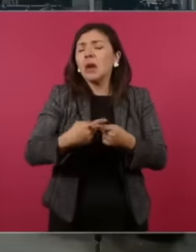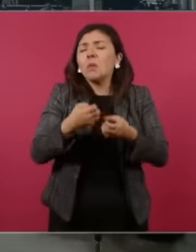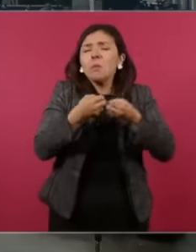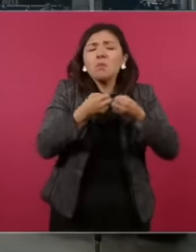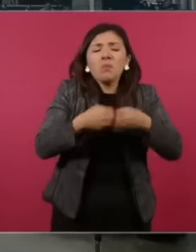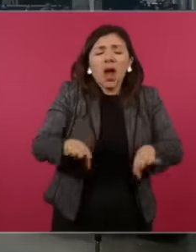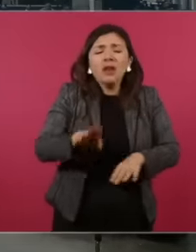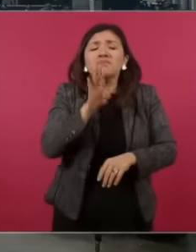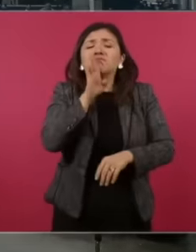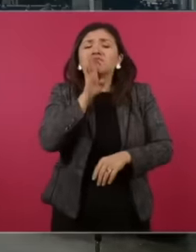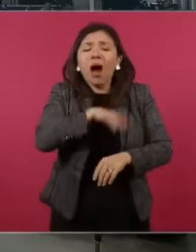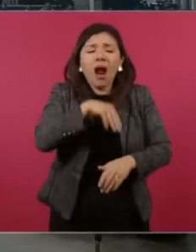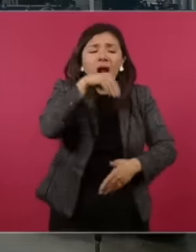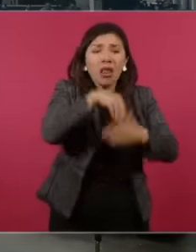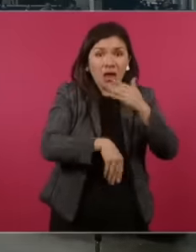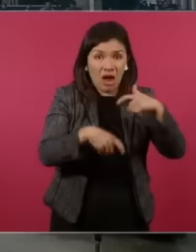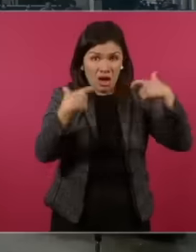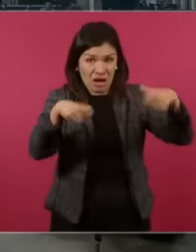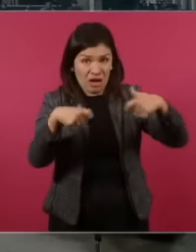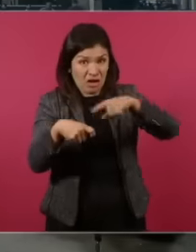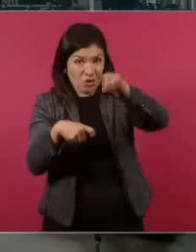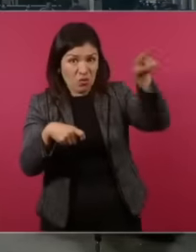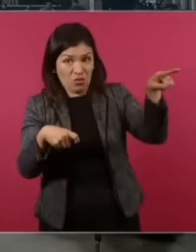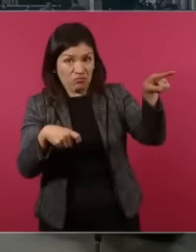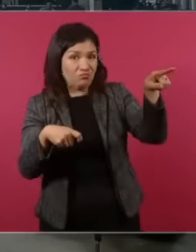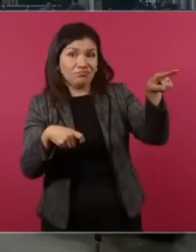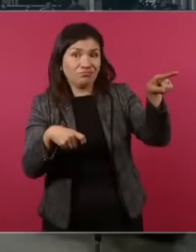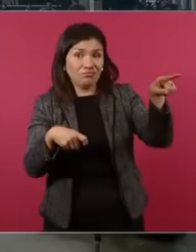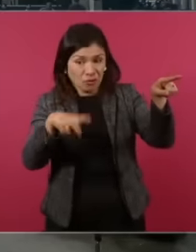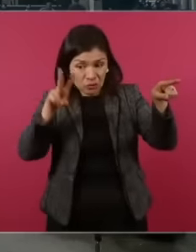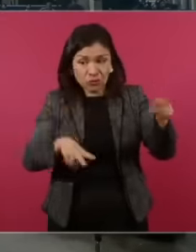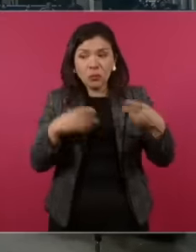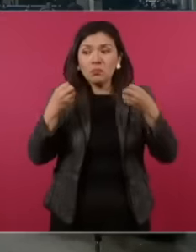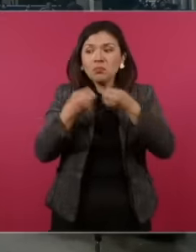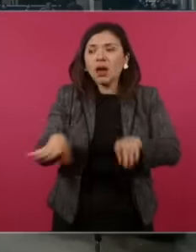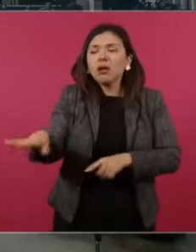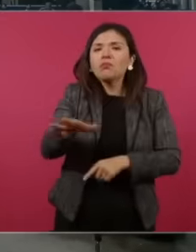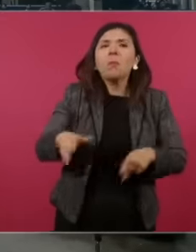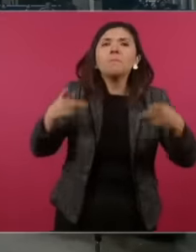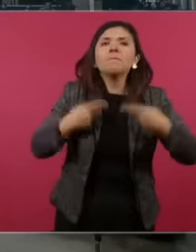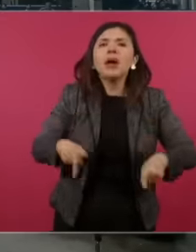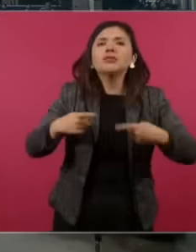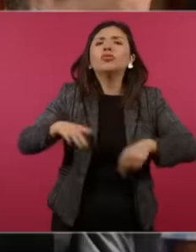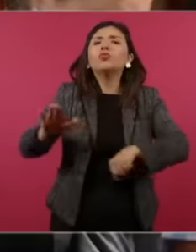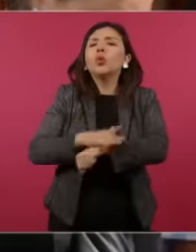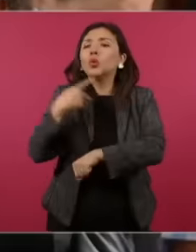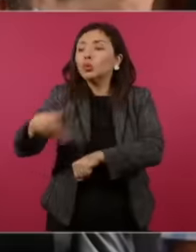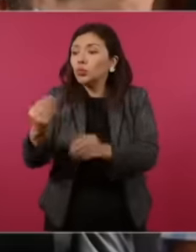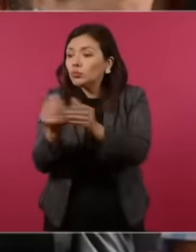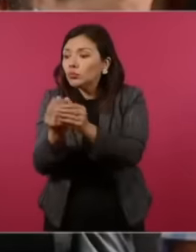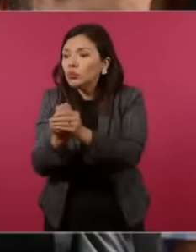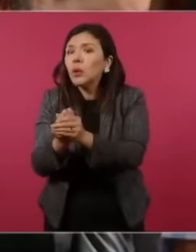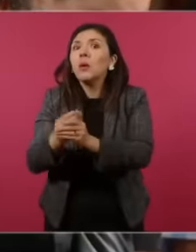with influence lose, the people lose, the people lose because their cases do not go beyond the first